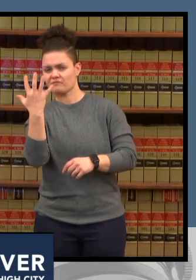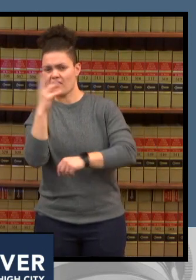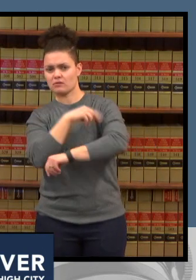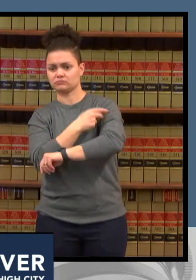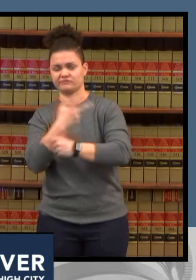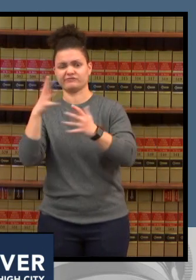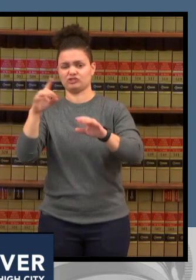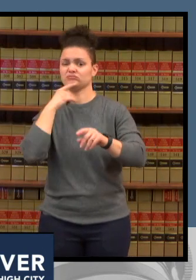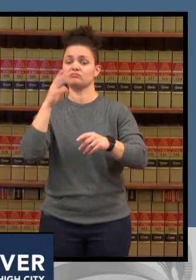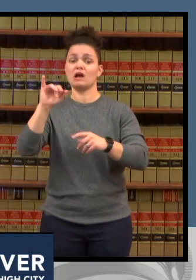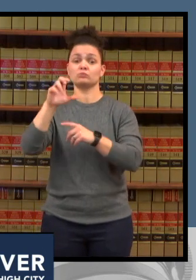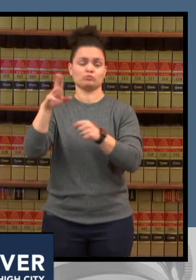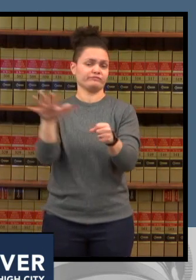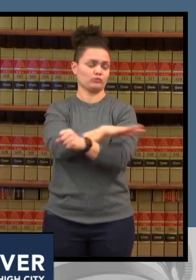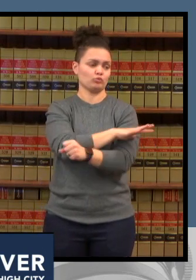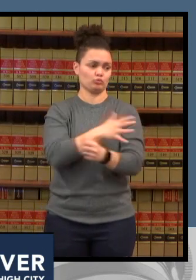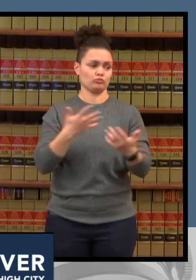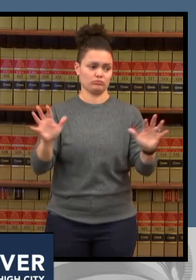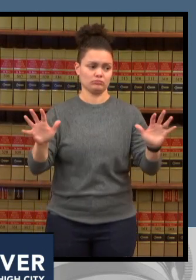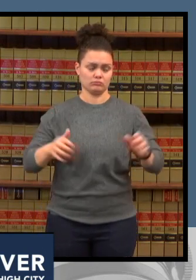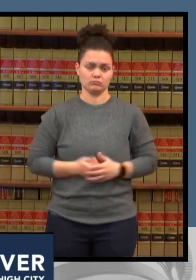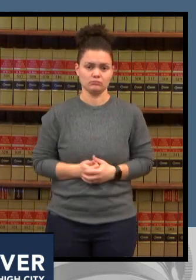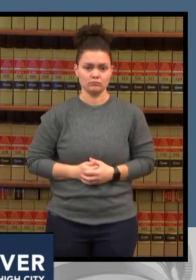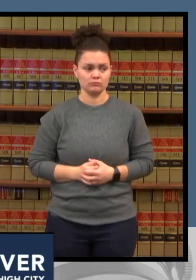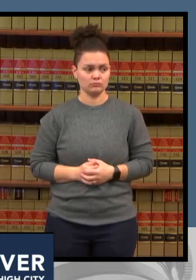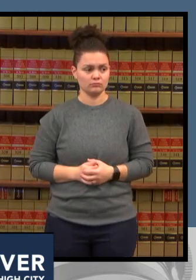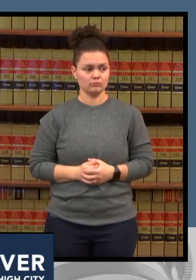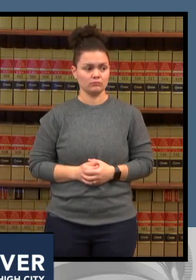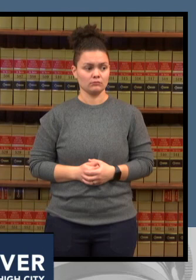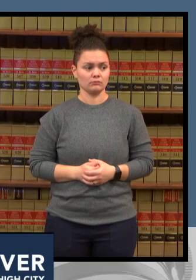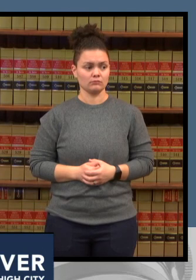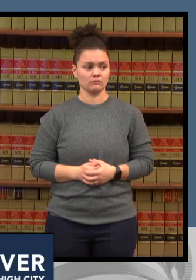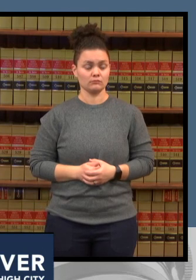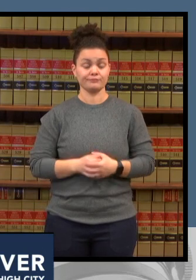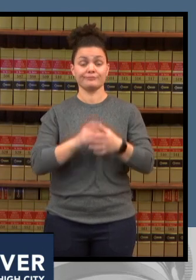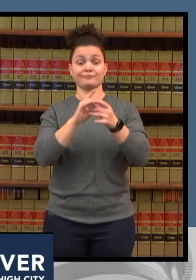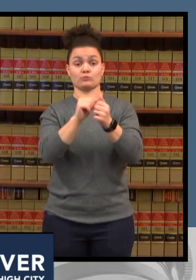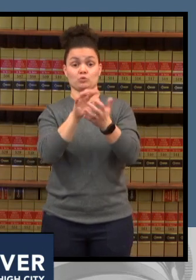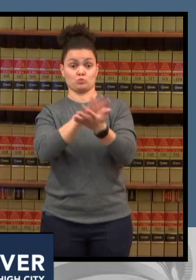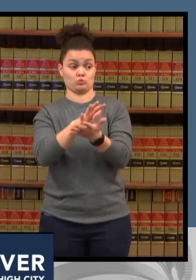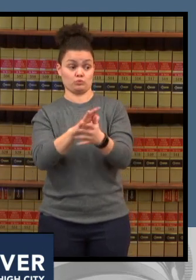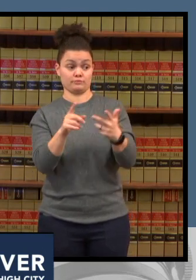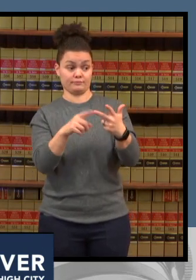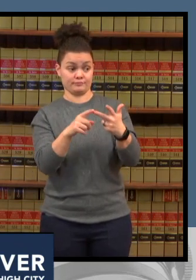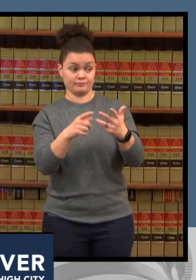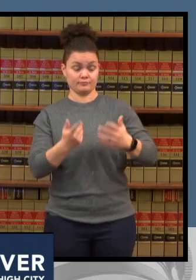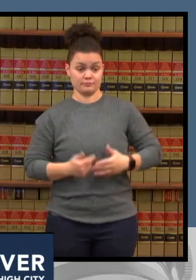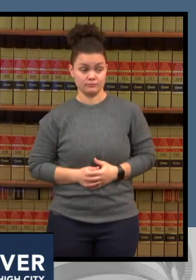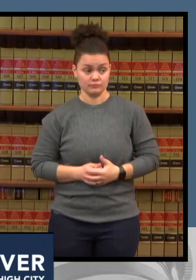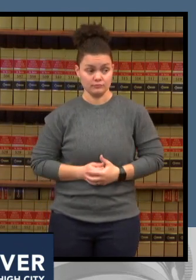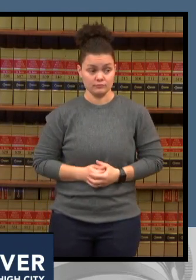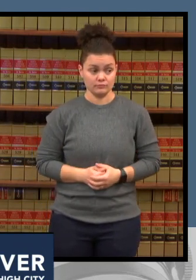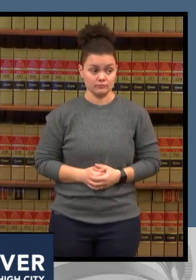schools you know i think dr rubrah said it very very well earlier it is so important to keep kids